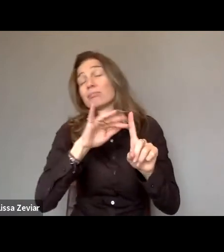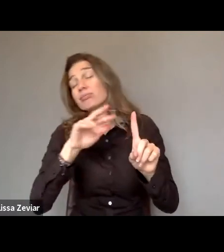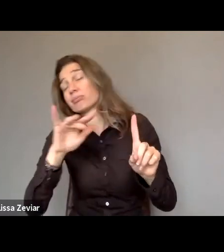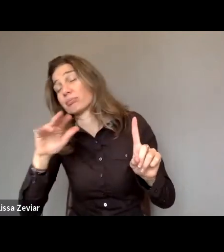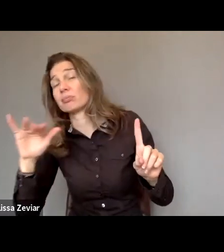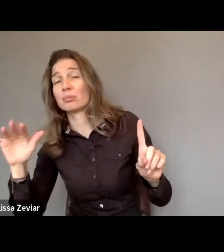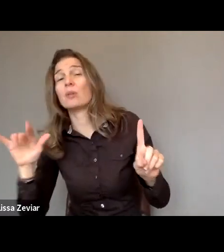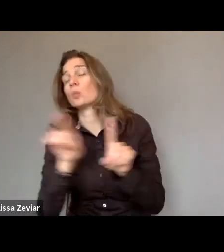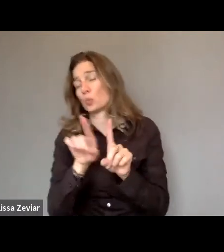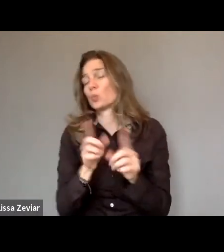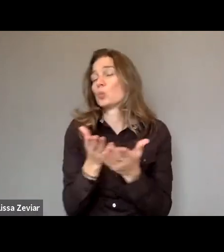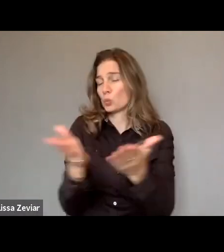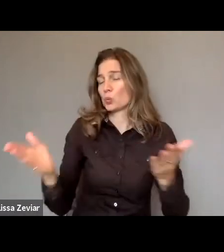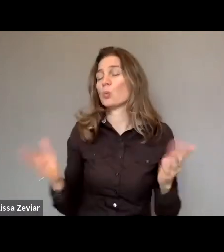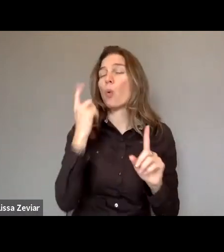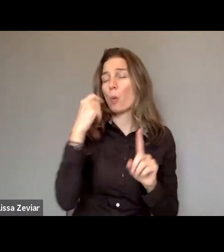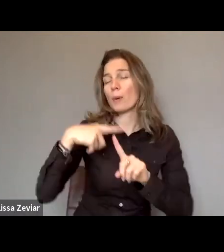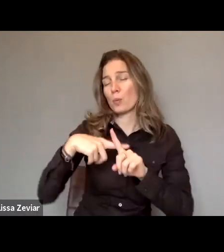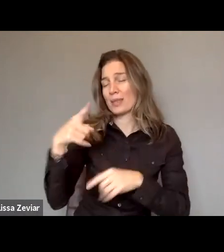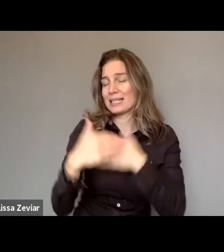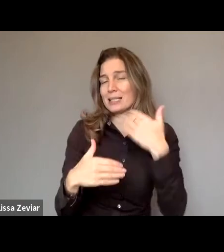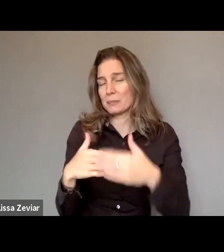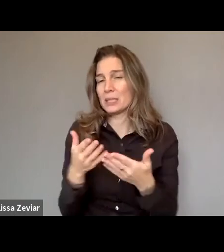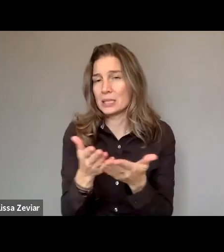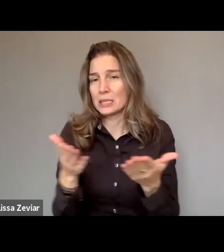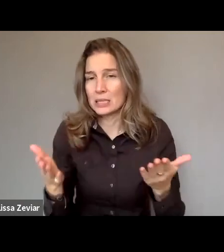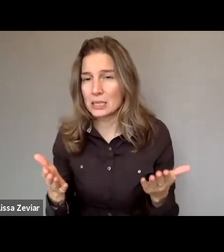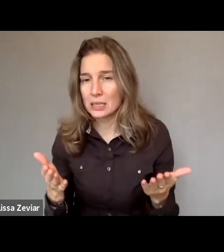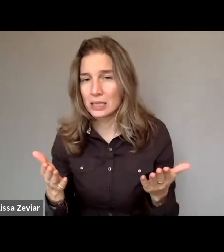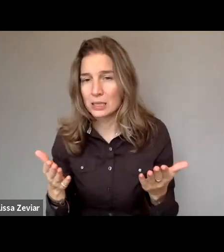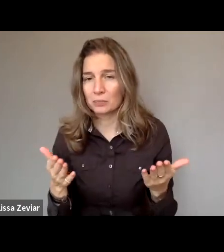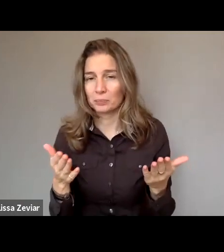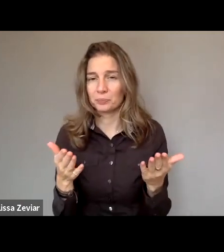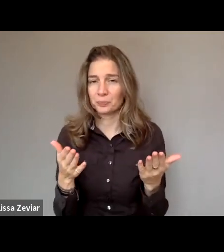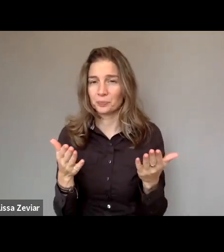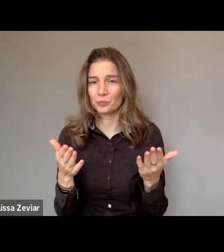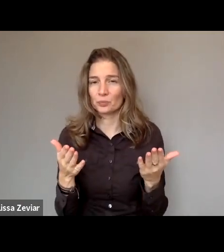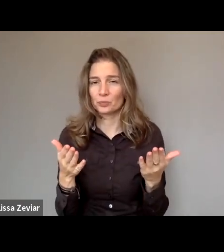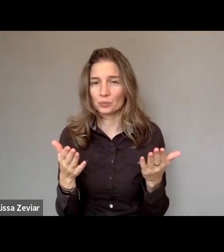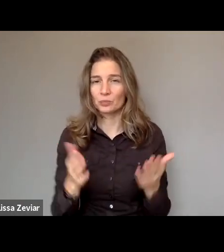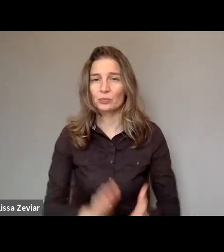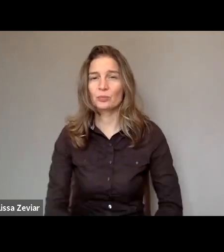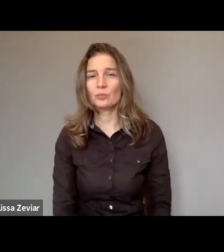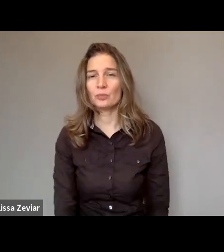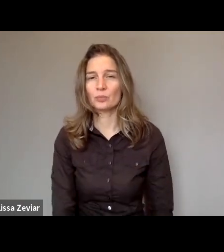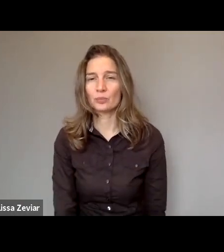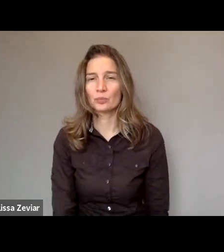and therefore also women with disabilities. I'm sure in the previous panel this has been highlighted,